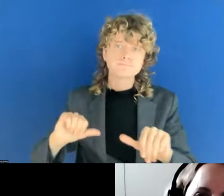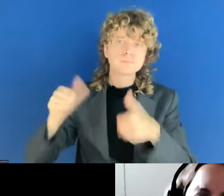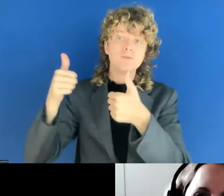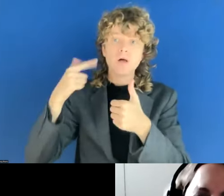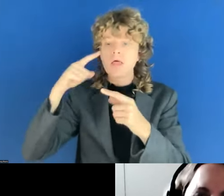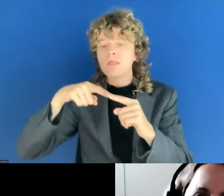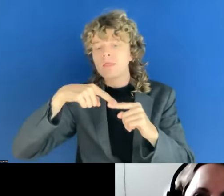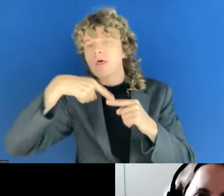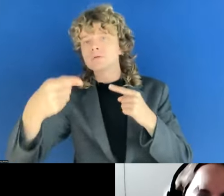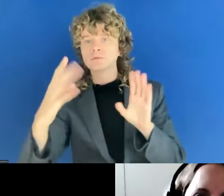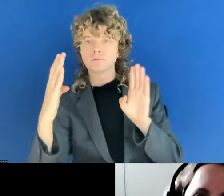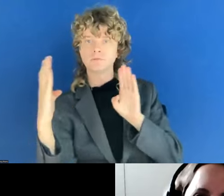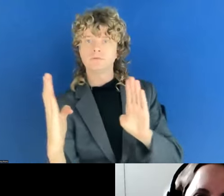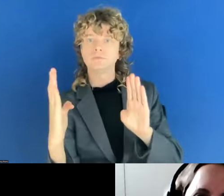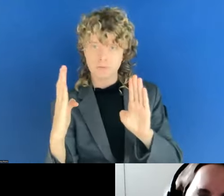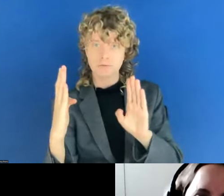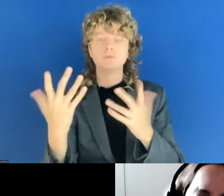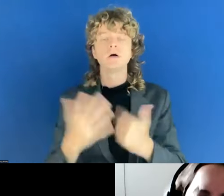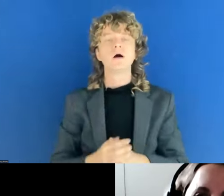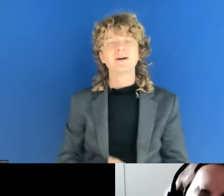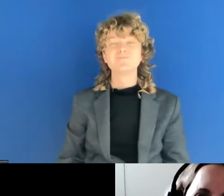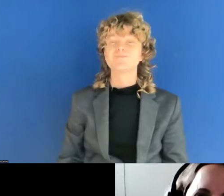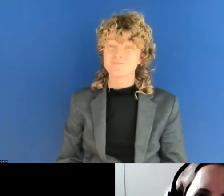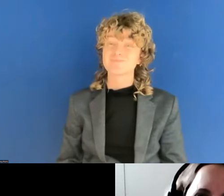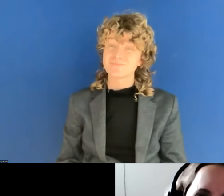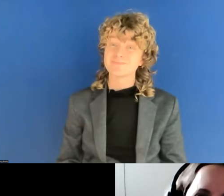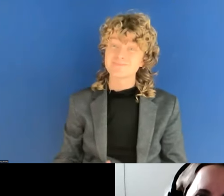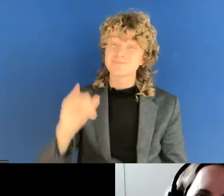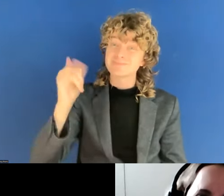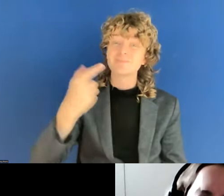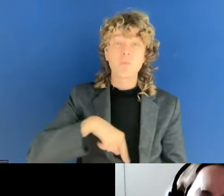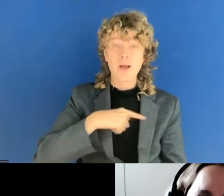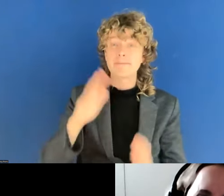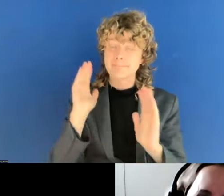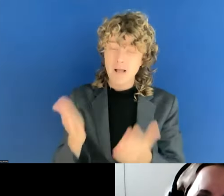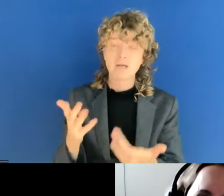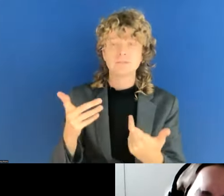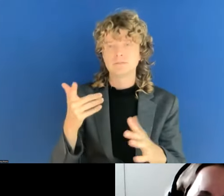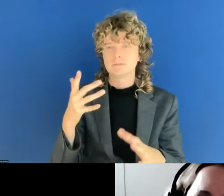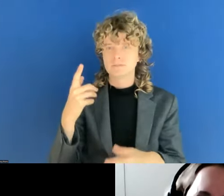Yes, for sure. We just have to try any time to go new ways and so on.